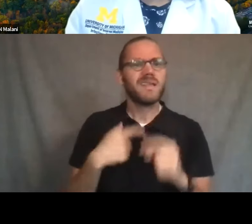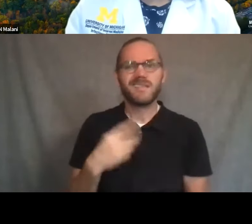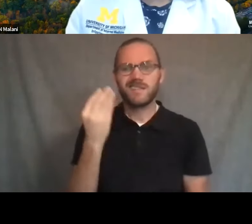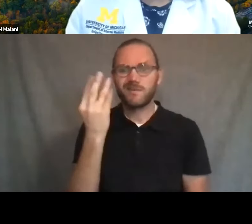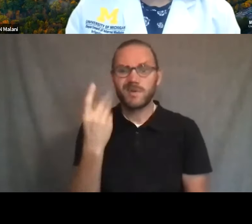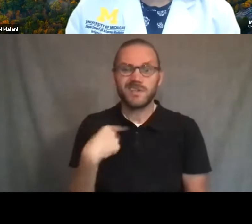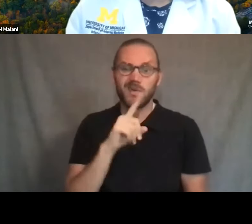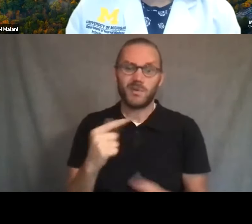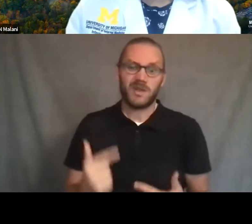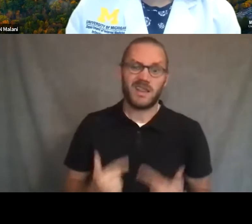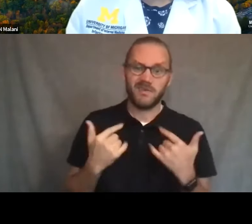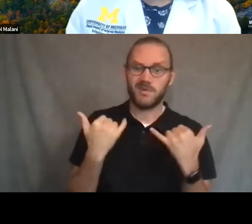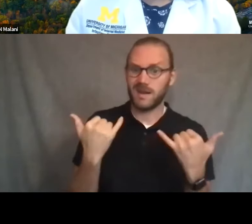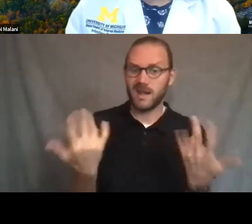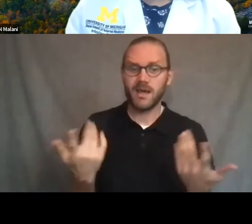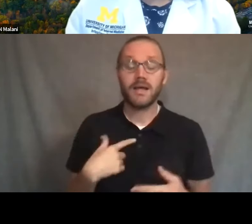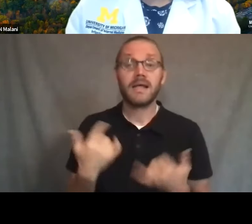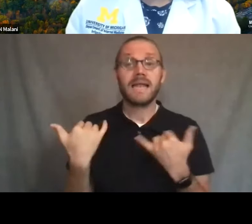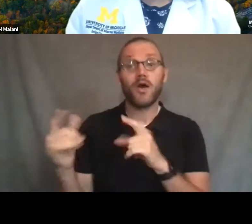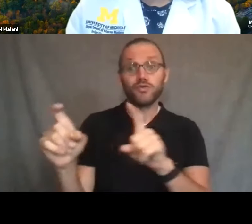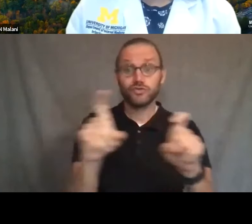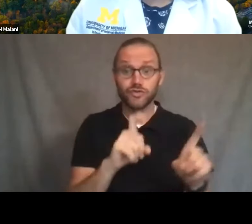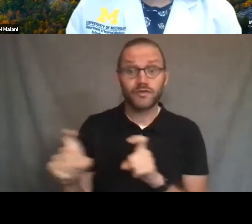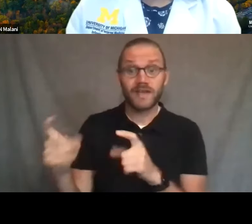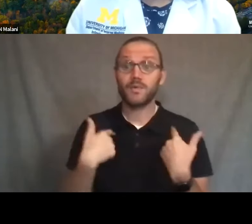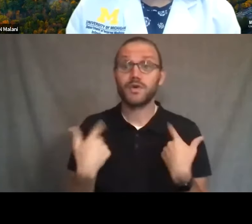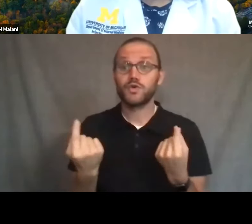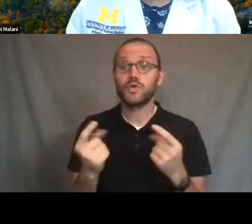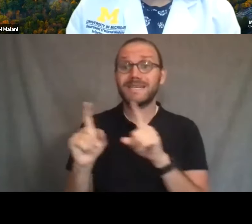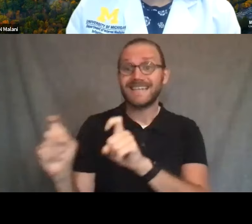and, you know, the good news is the survey testing that you're doing shows that less than 1%